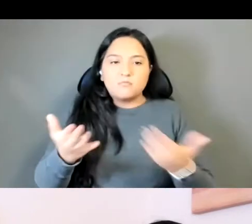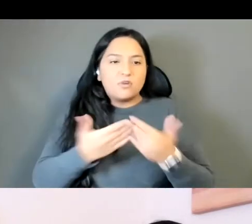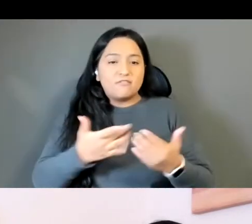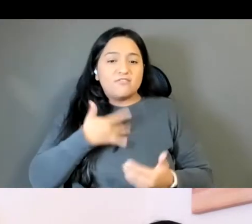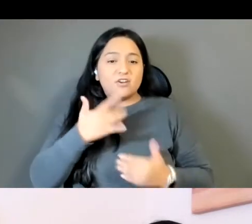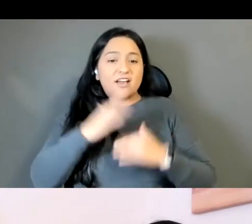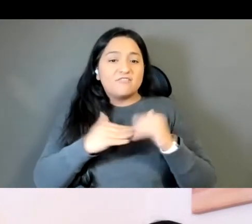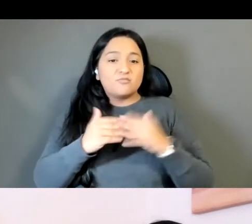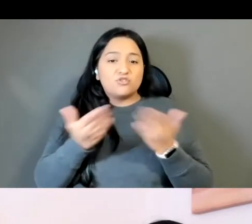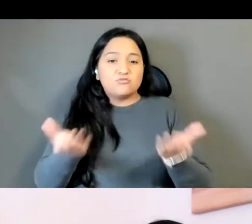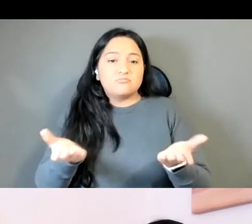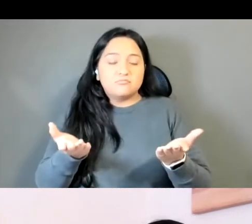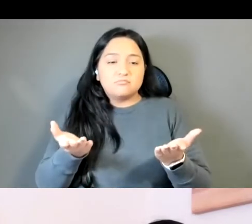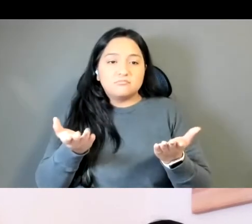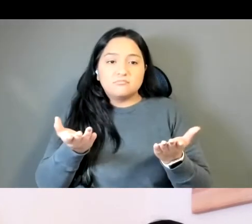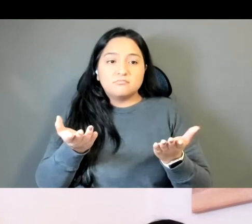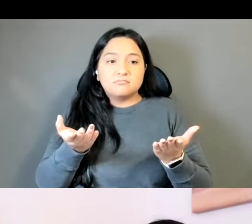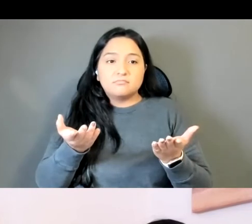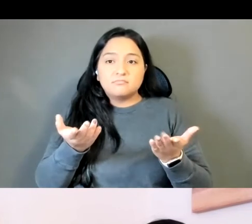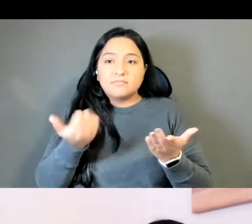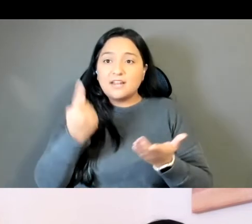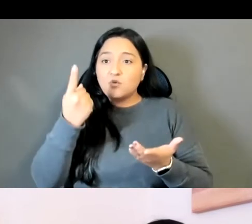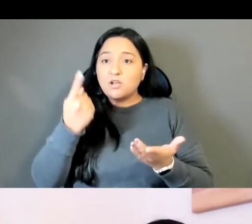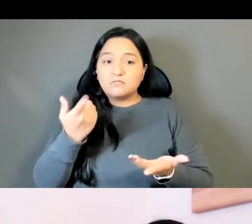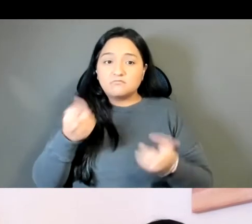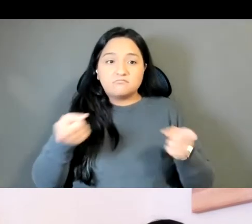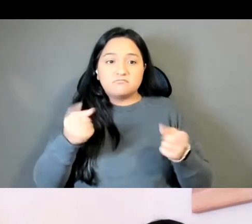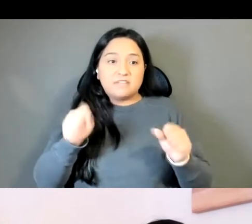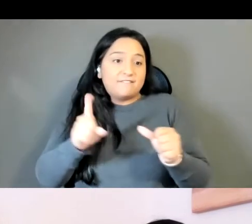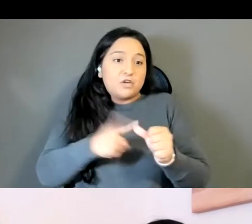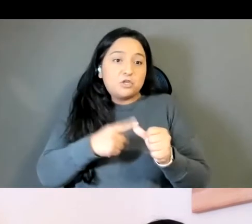And please do jump in, whoever would like to go first.